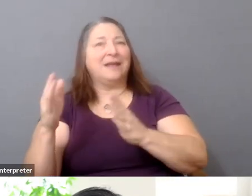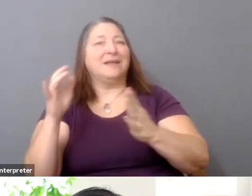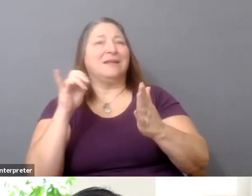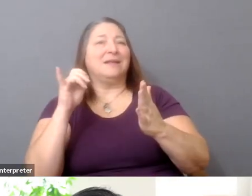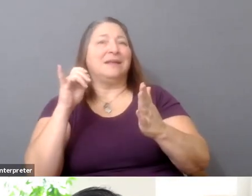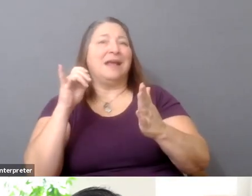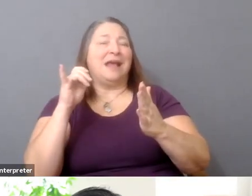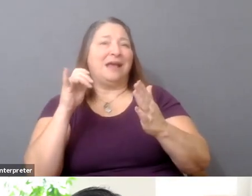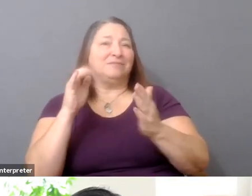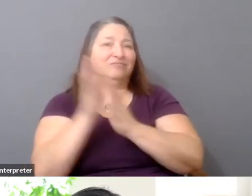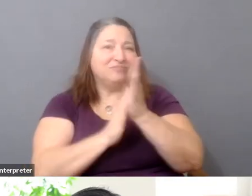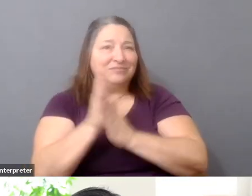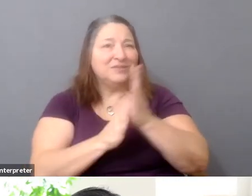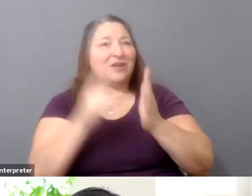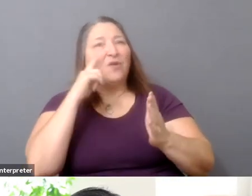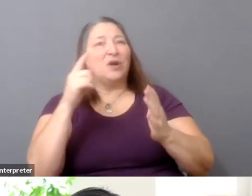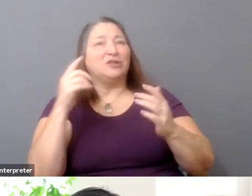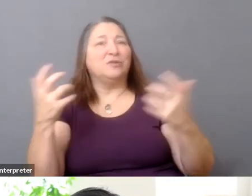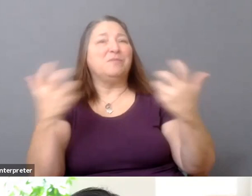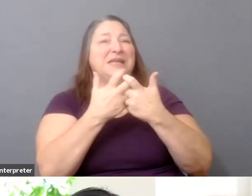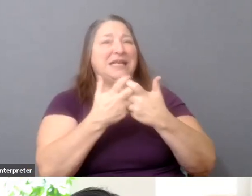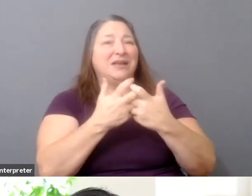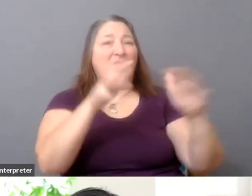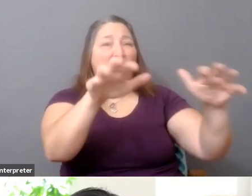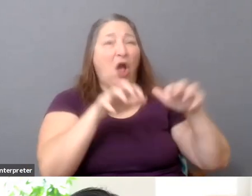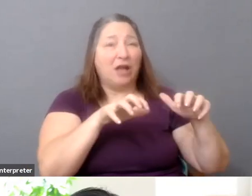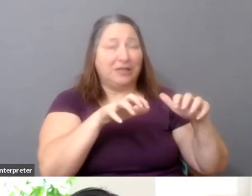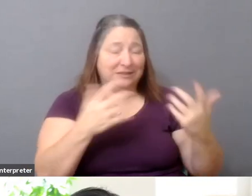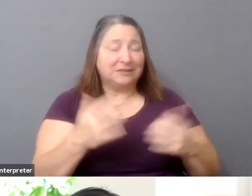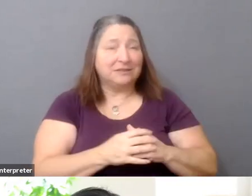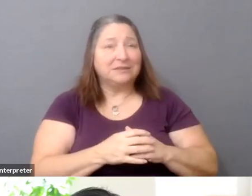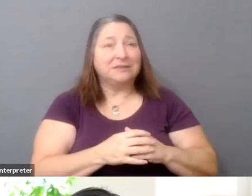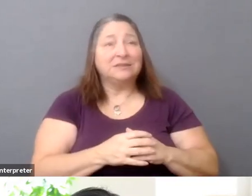Yeah, I would just say that that question-- I mean, it's a great question, because, in a way,